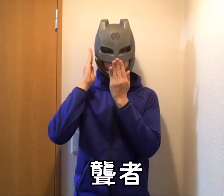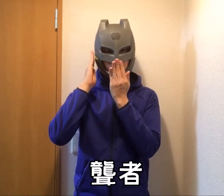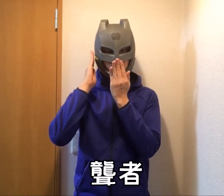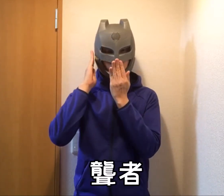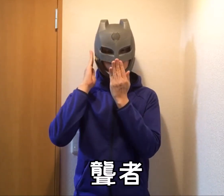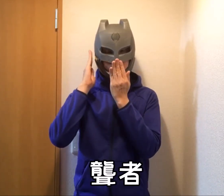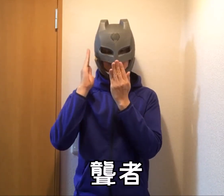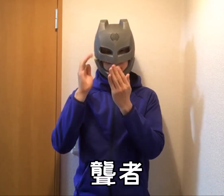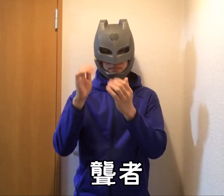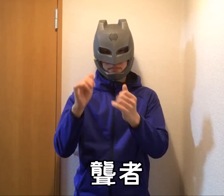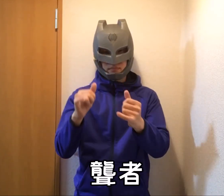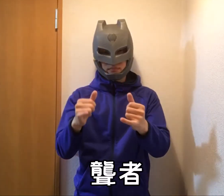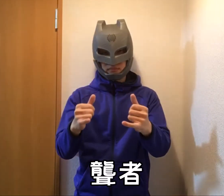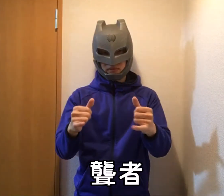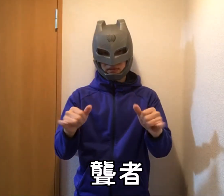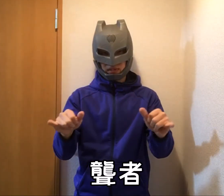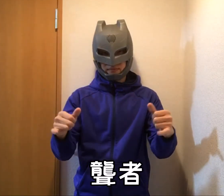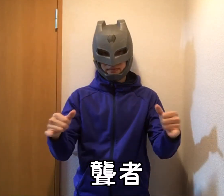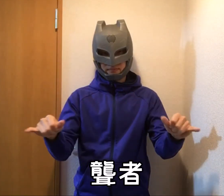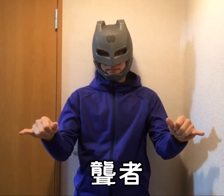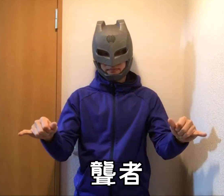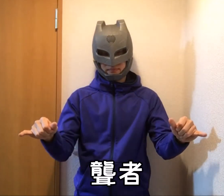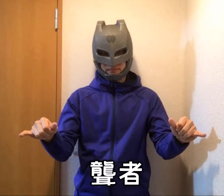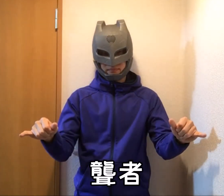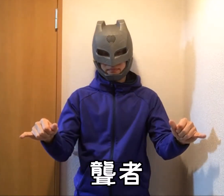Deaf